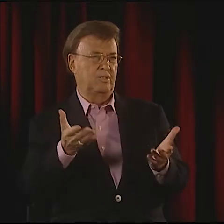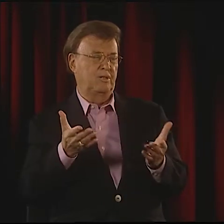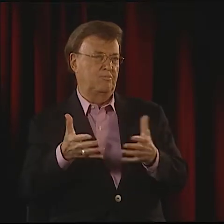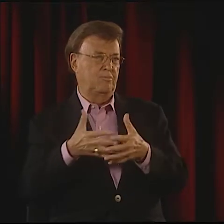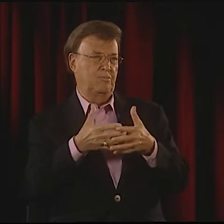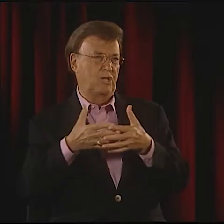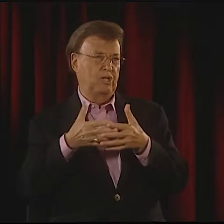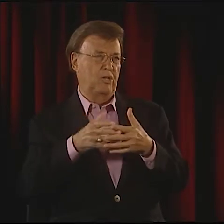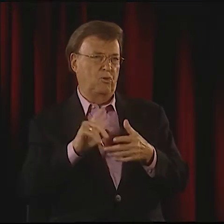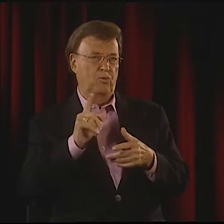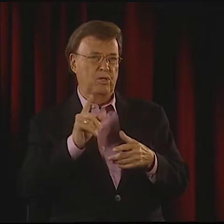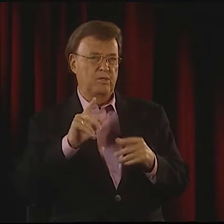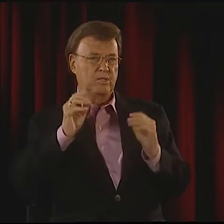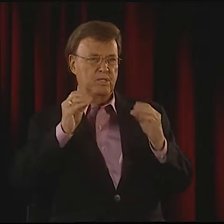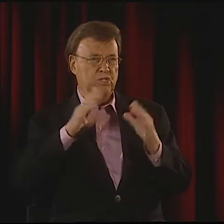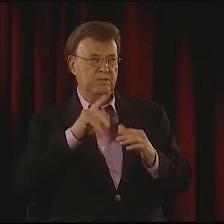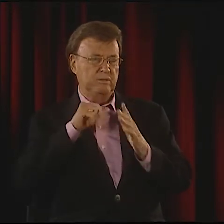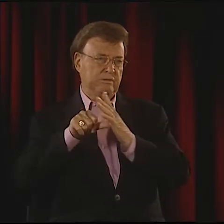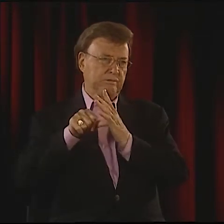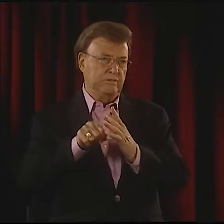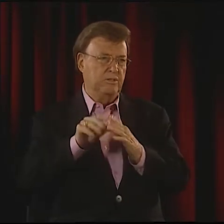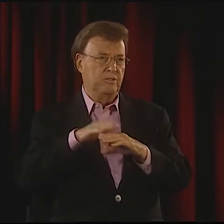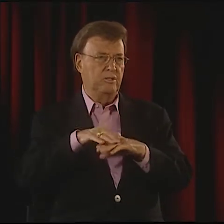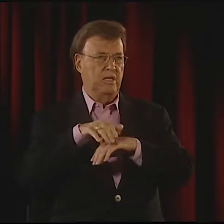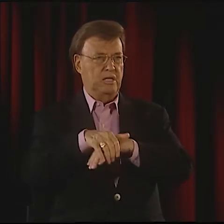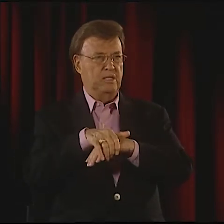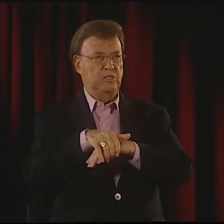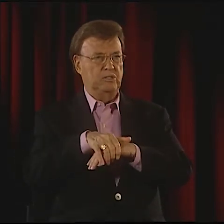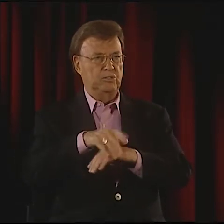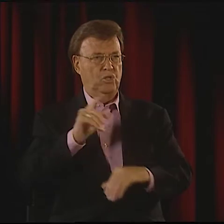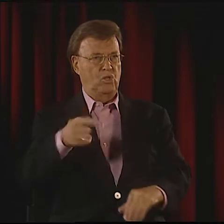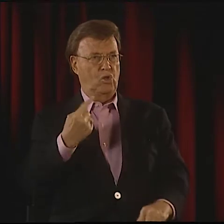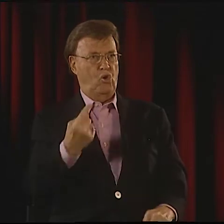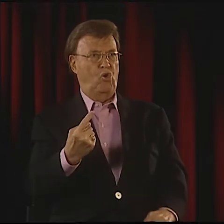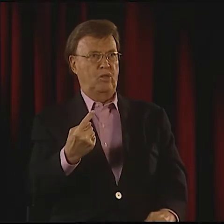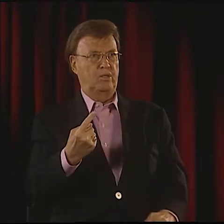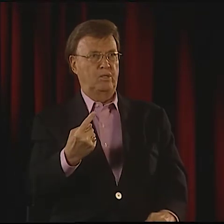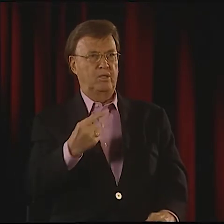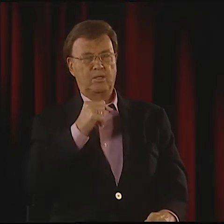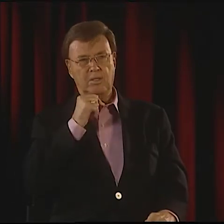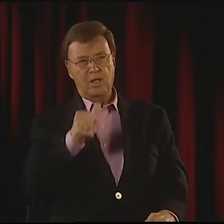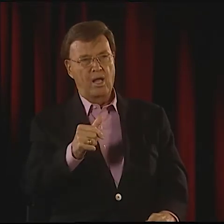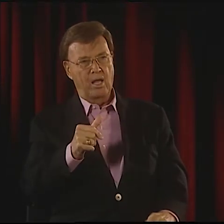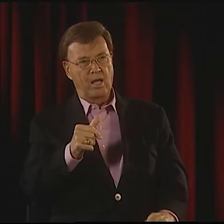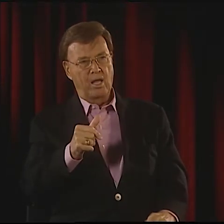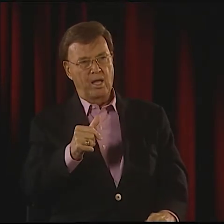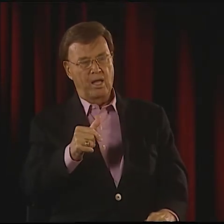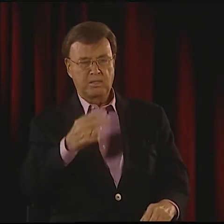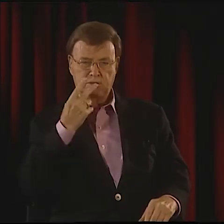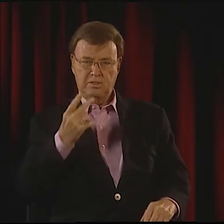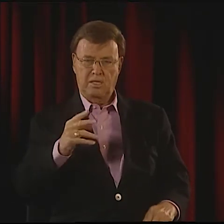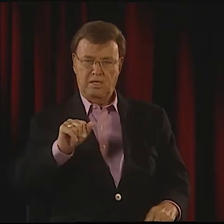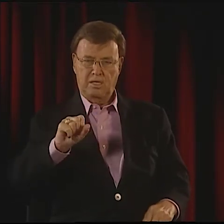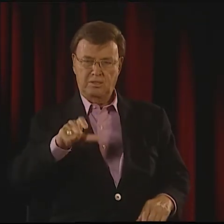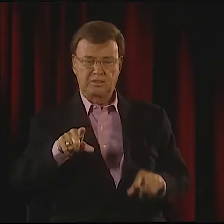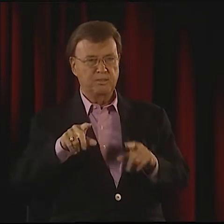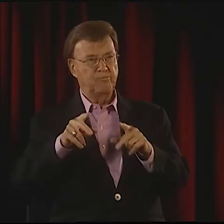IT CAME FROM A PLACE OF ANGER WITHIN HER, BUT IT WAS SITUATIONAL. IT IS ABOUT WHAT'S GOING ON HERE IN AMERICA,